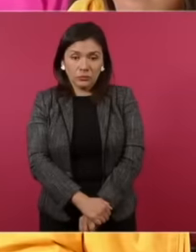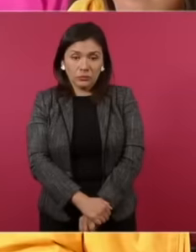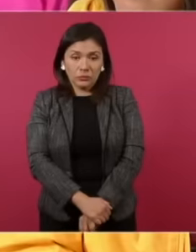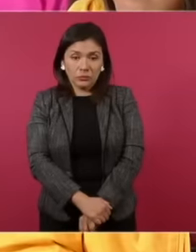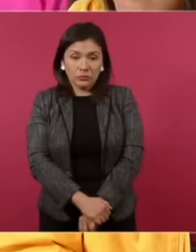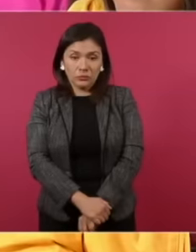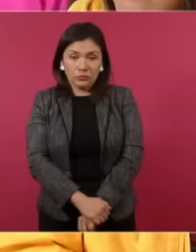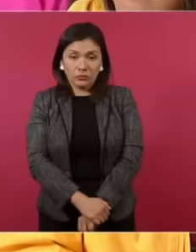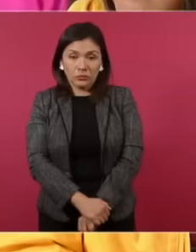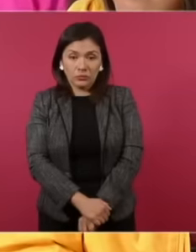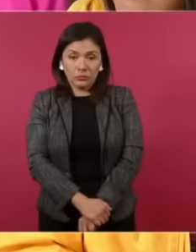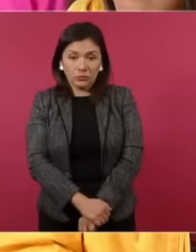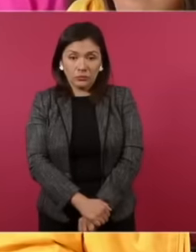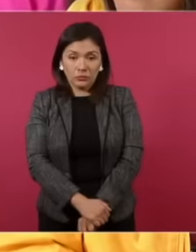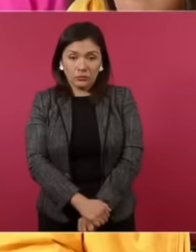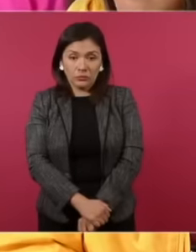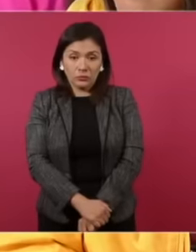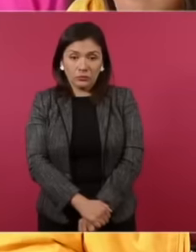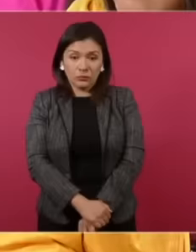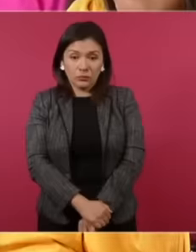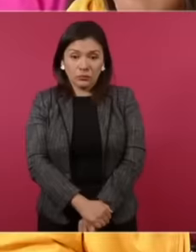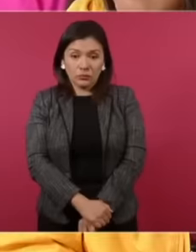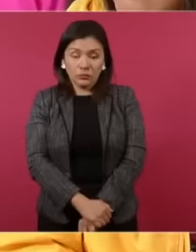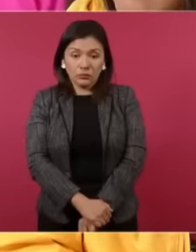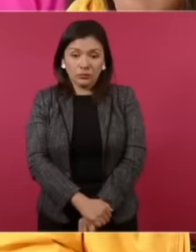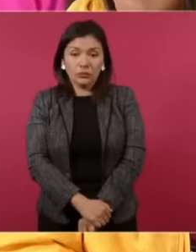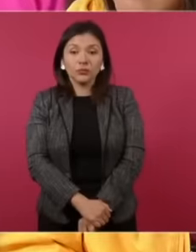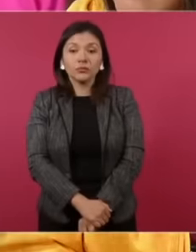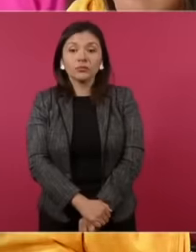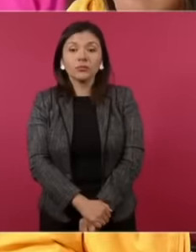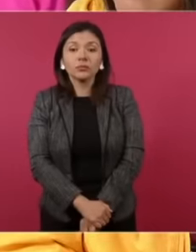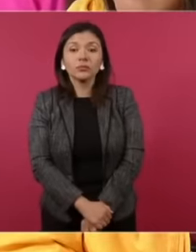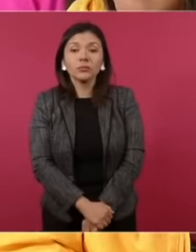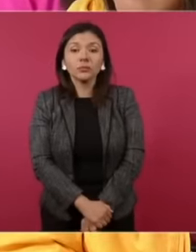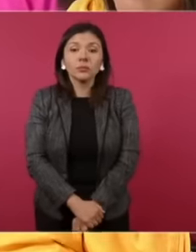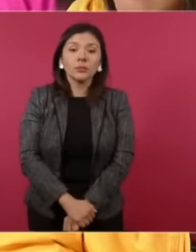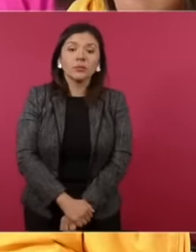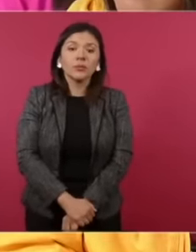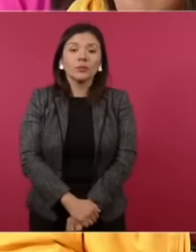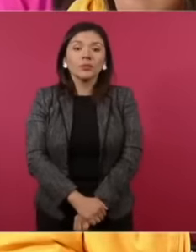time in two spaces where I was, they thanked me like that out of nowhere, obviously